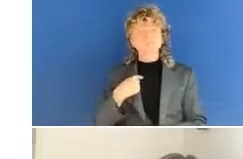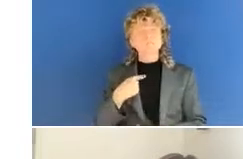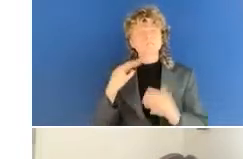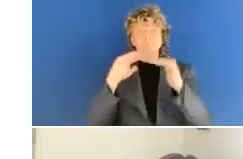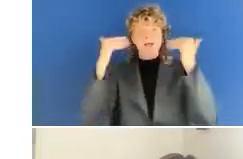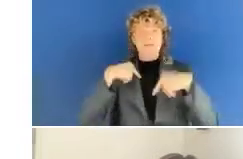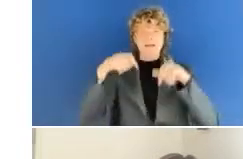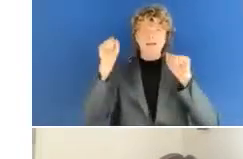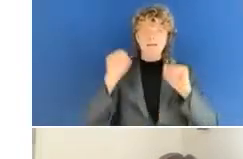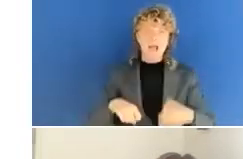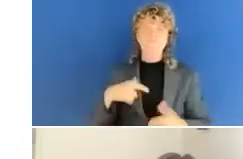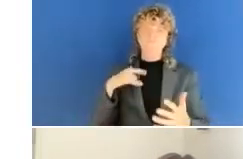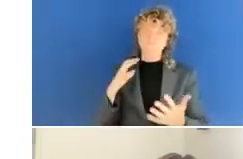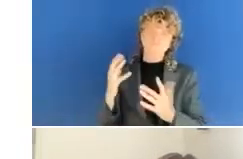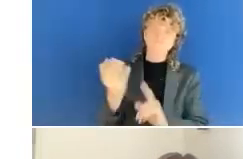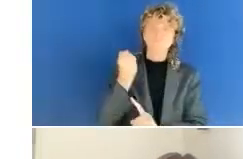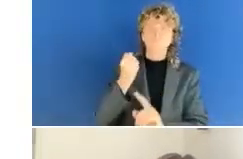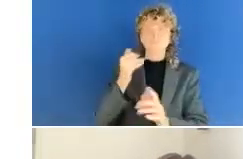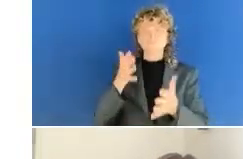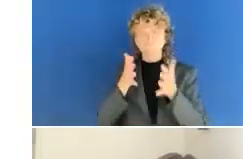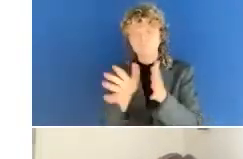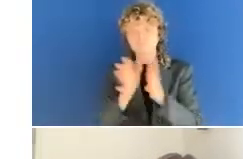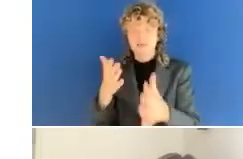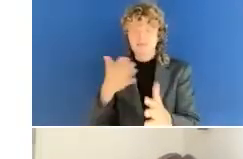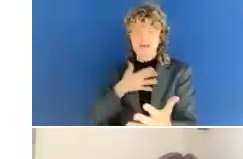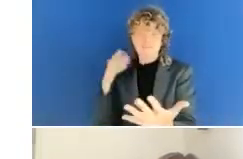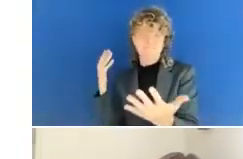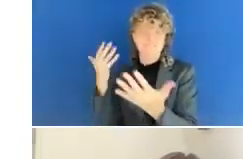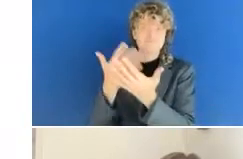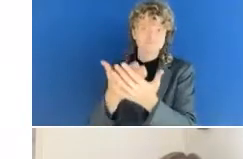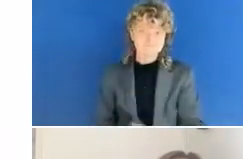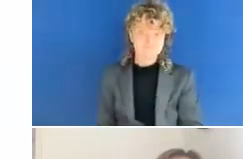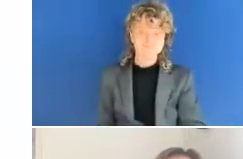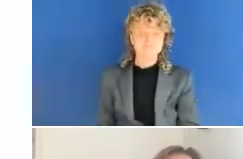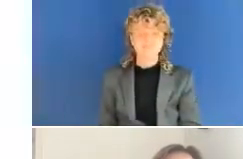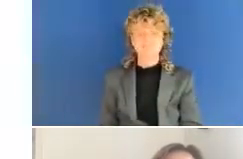reflections. And, yeah. In the chat, perhaps or any time,